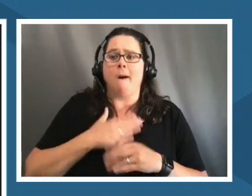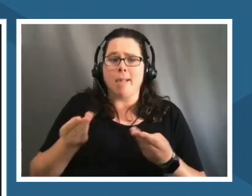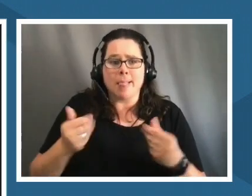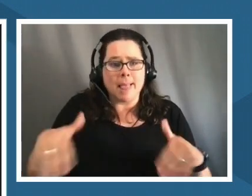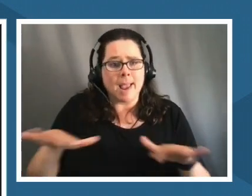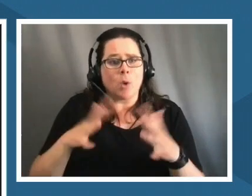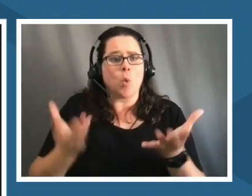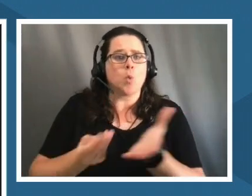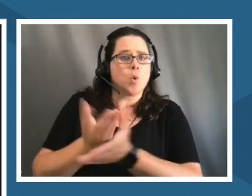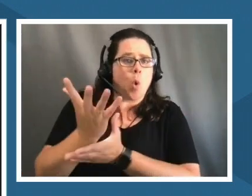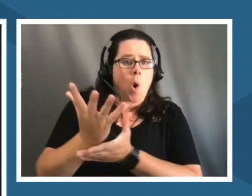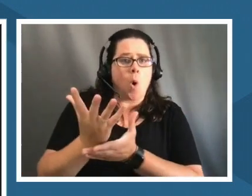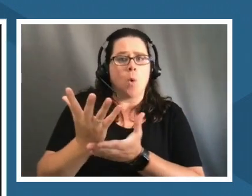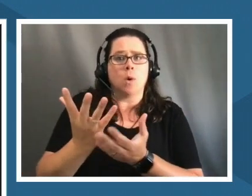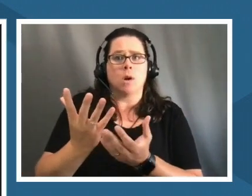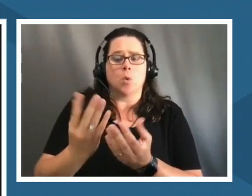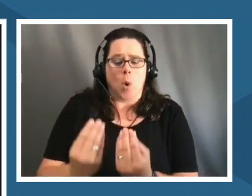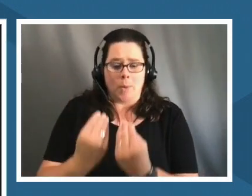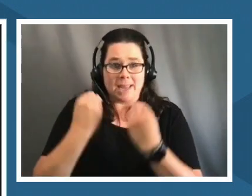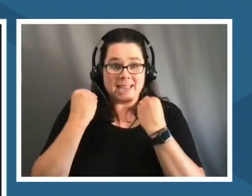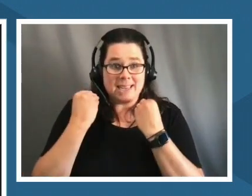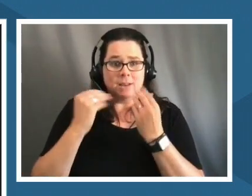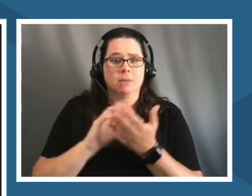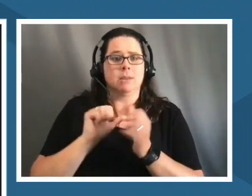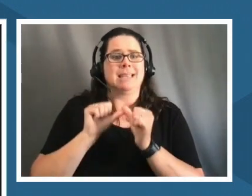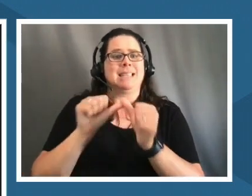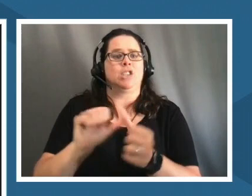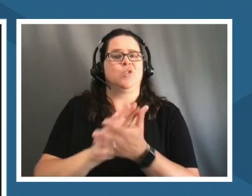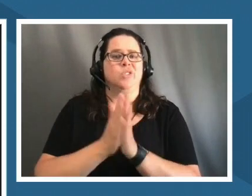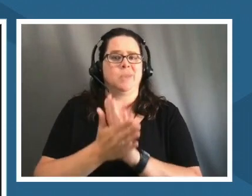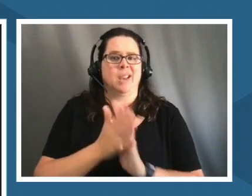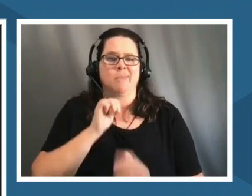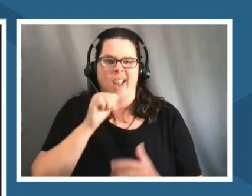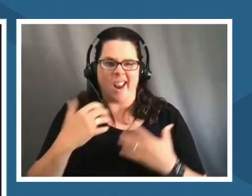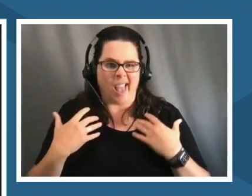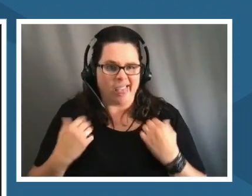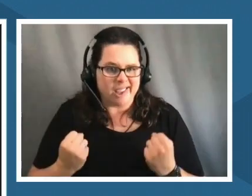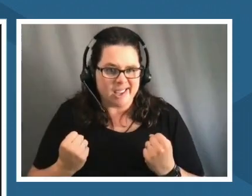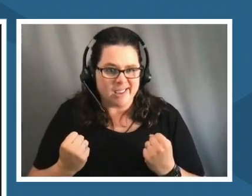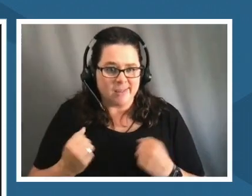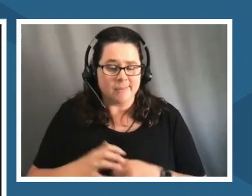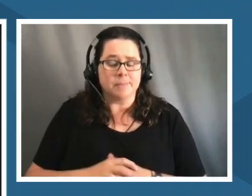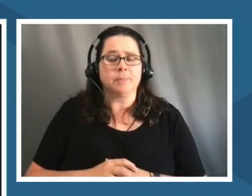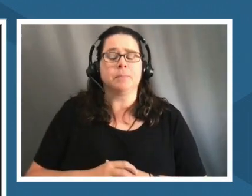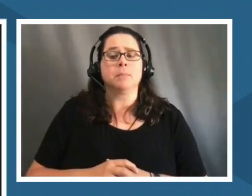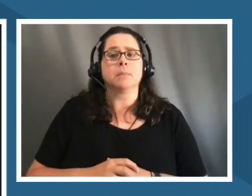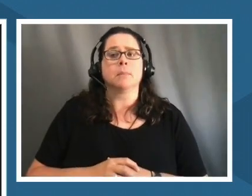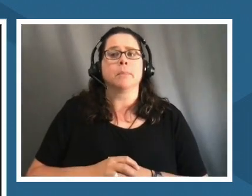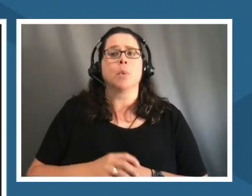inside our body continues to become unhealthy